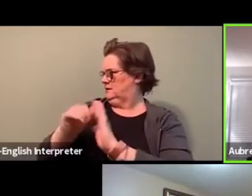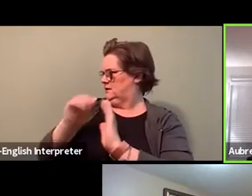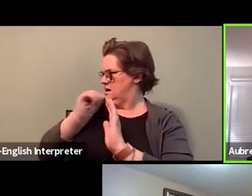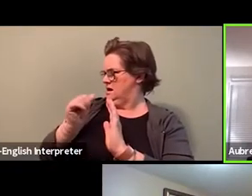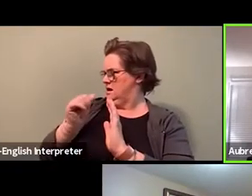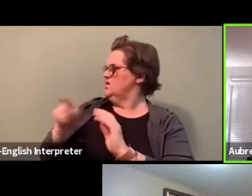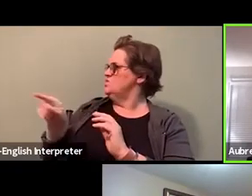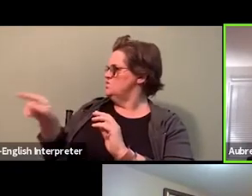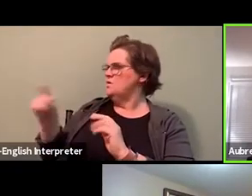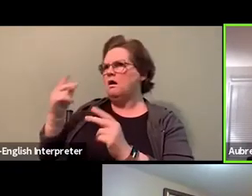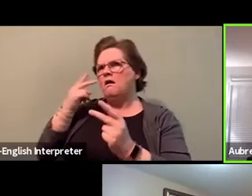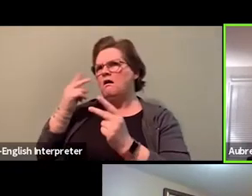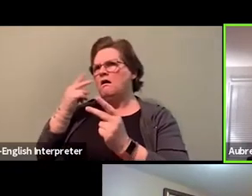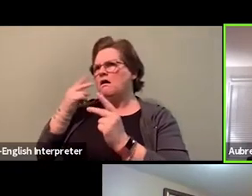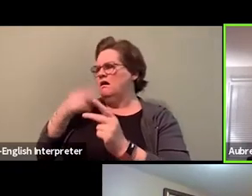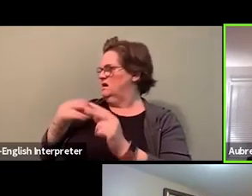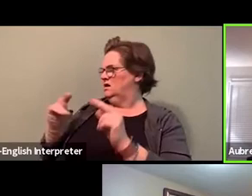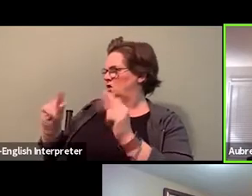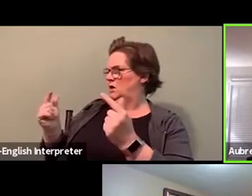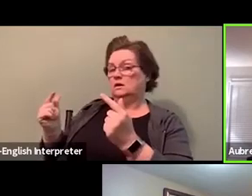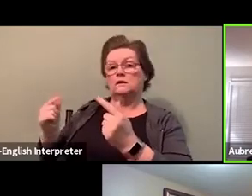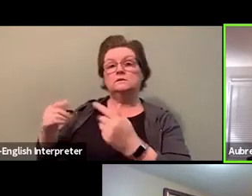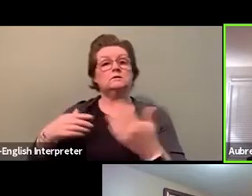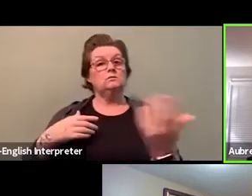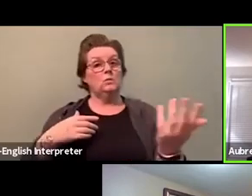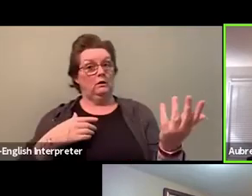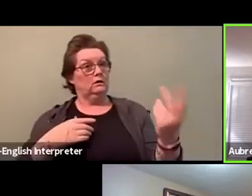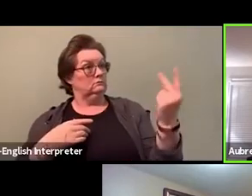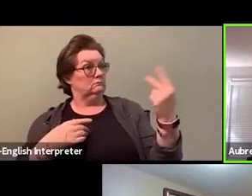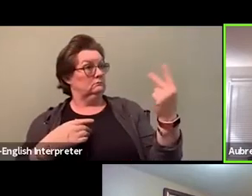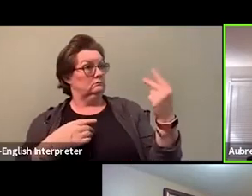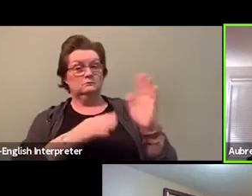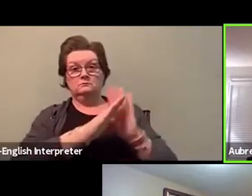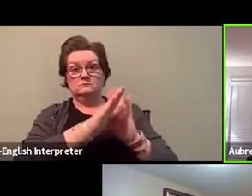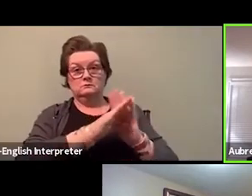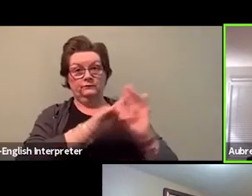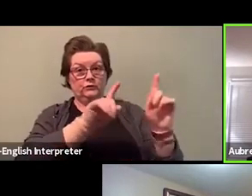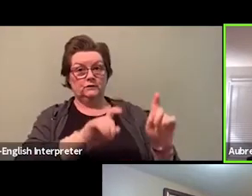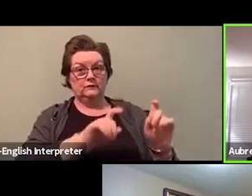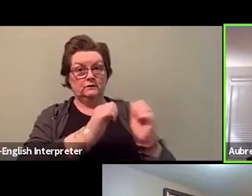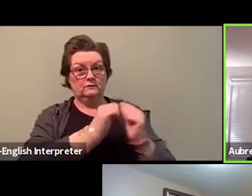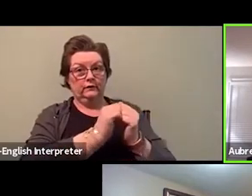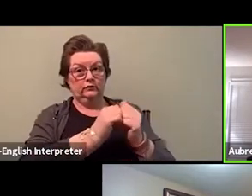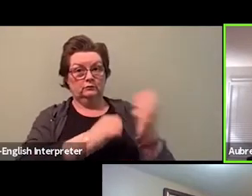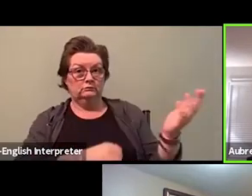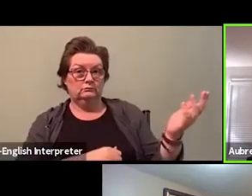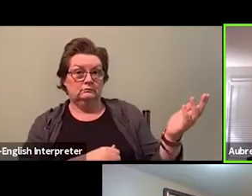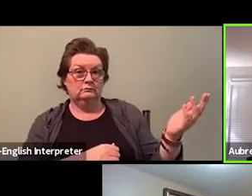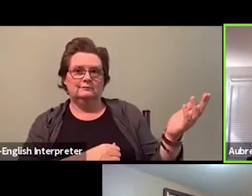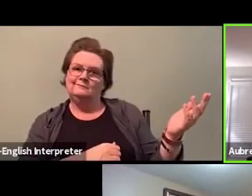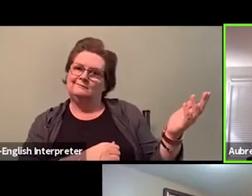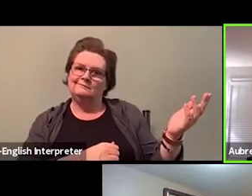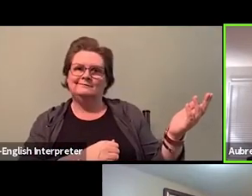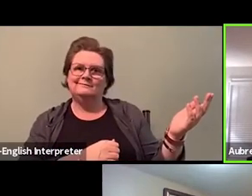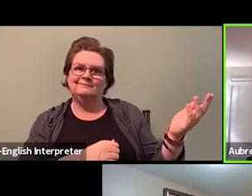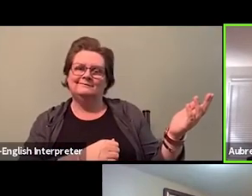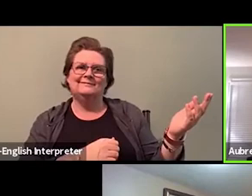And then once that was completed, no one was able to question that, because it was all done, you know, appropriately able time.